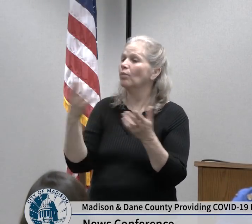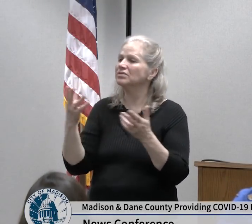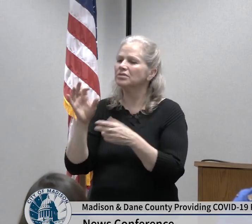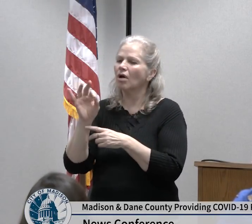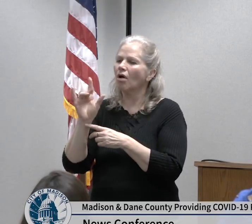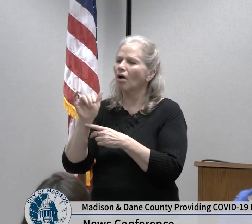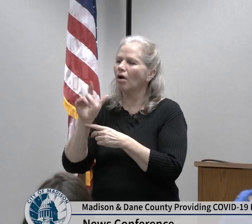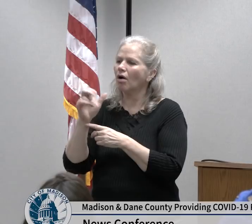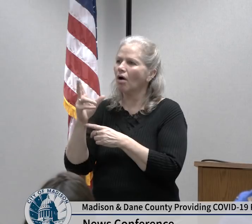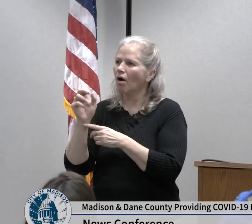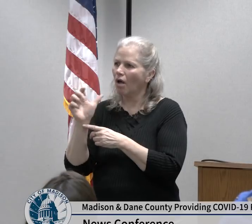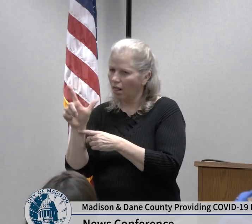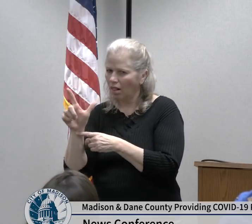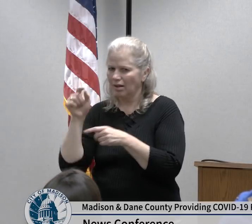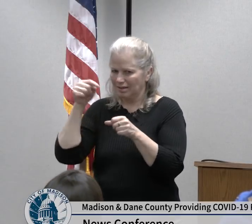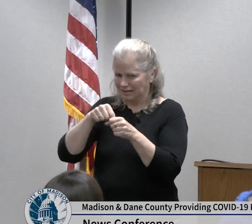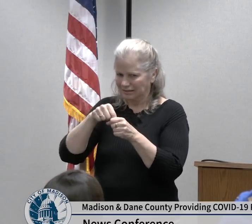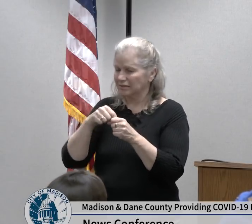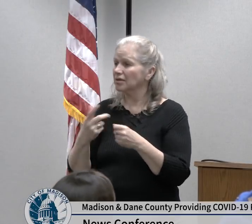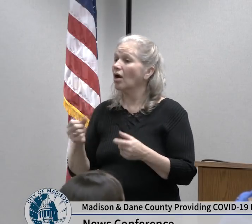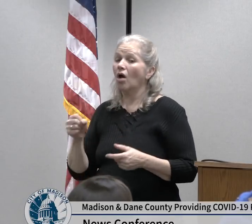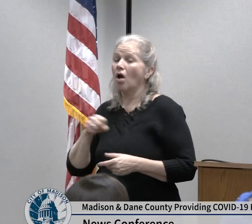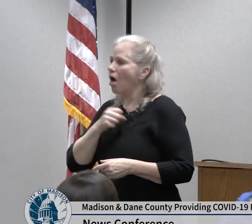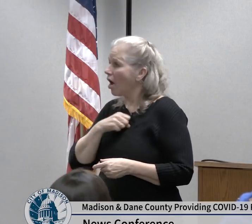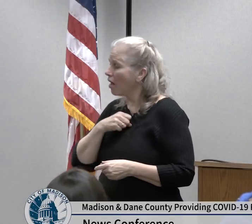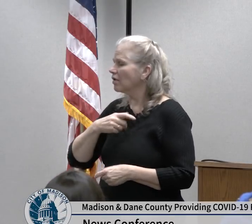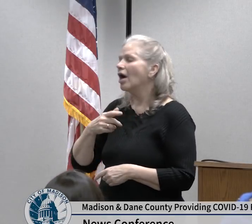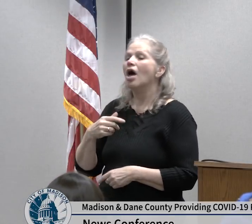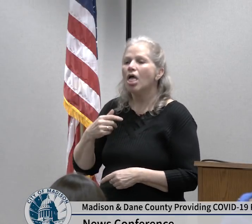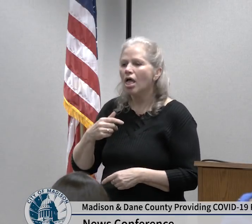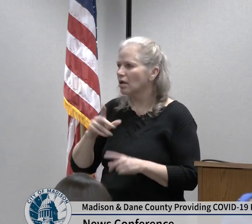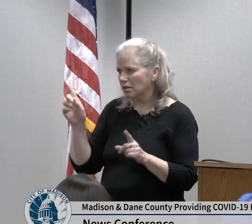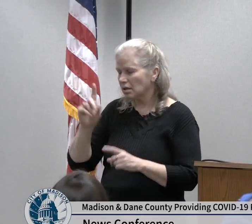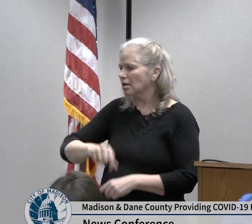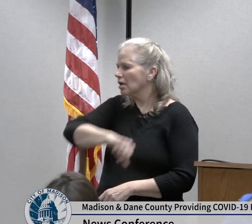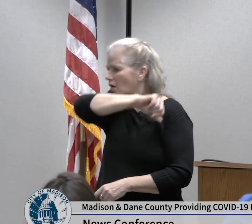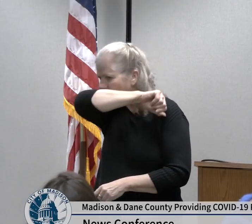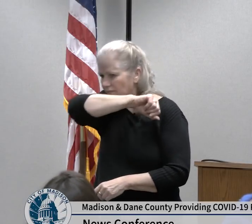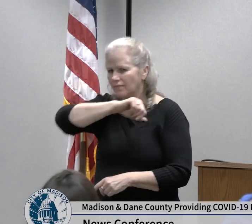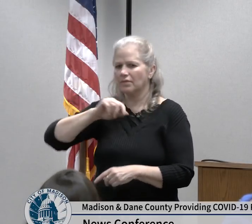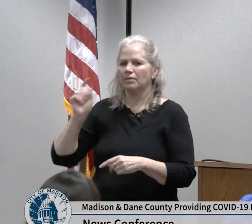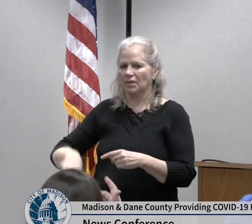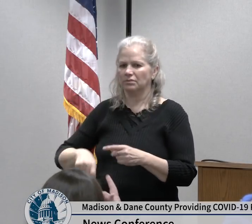and sneeze with a tissue and staying home when you are sick are still very